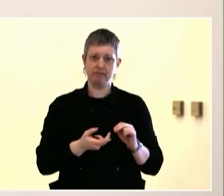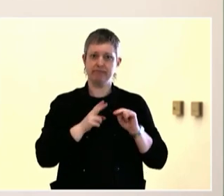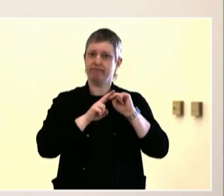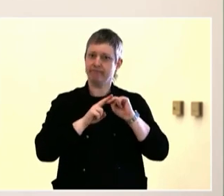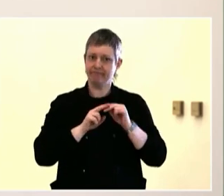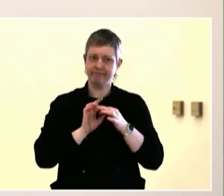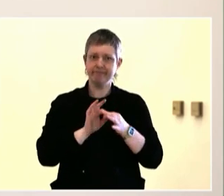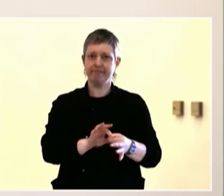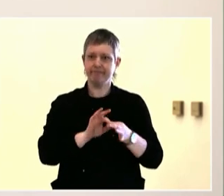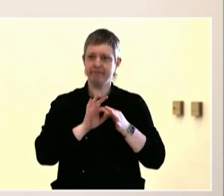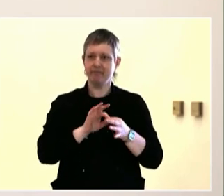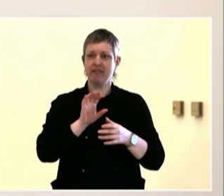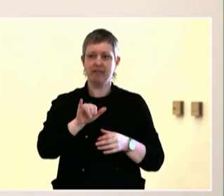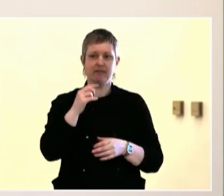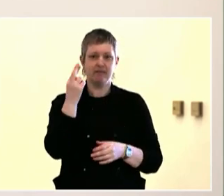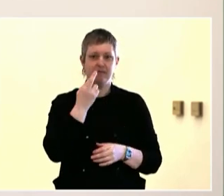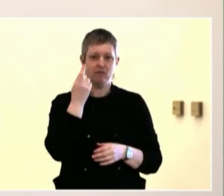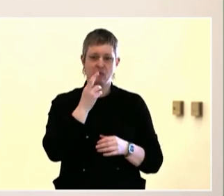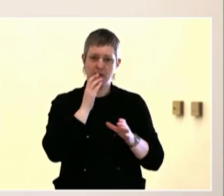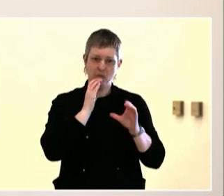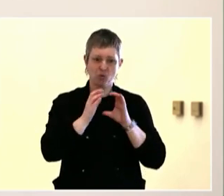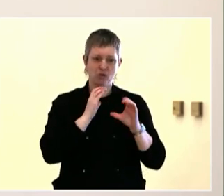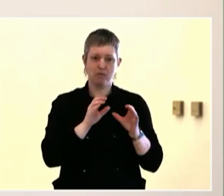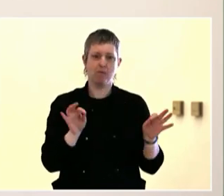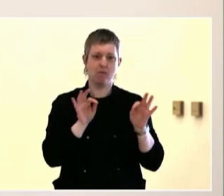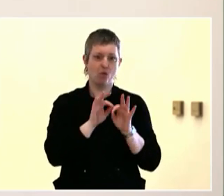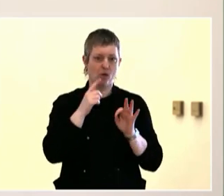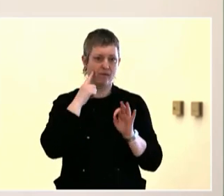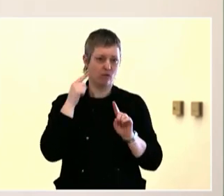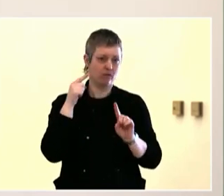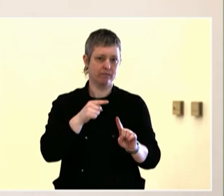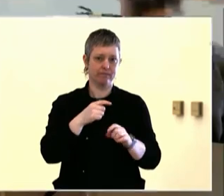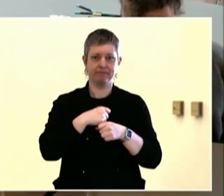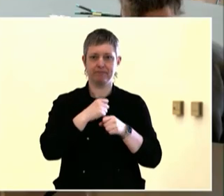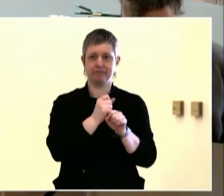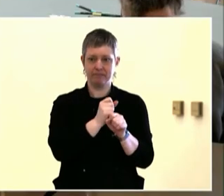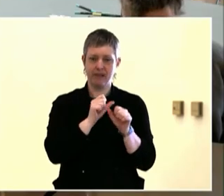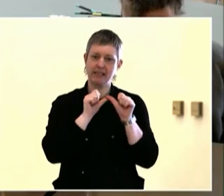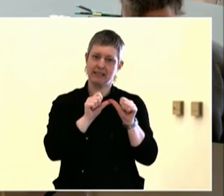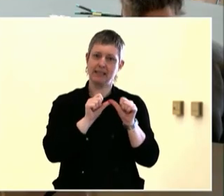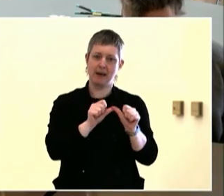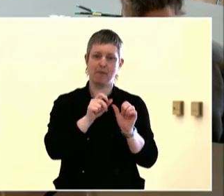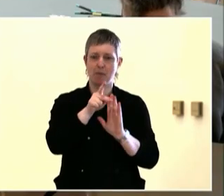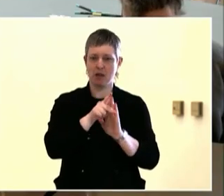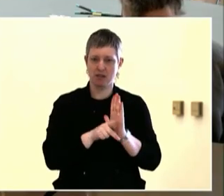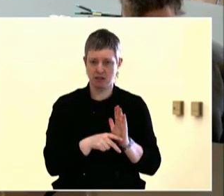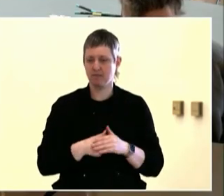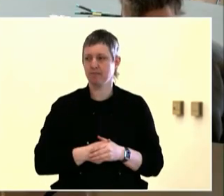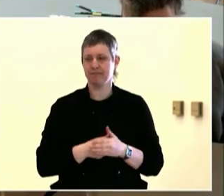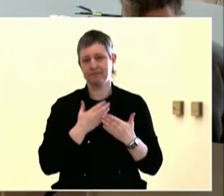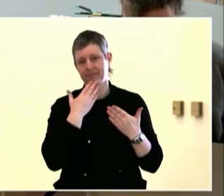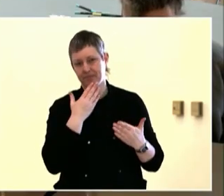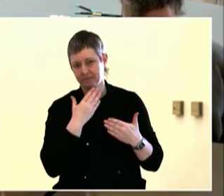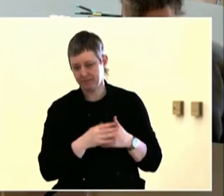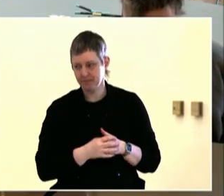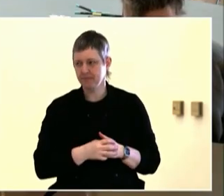importance of repairing harm before we can engage with communities and I think that's something really important to